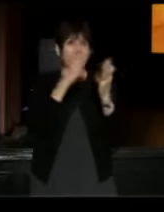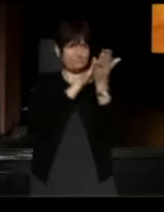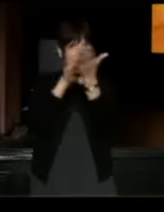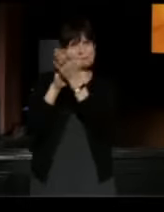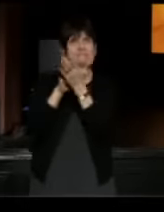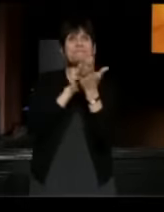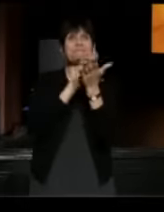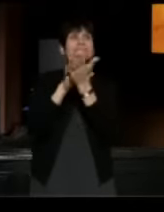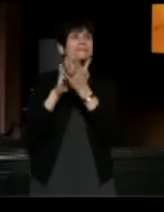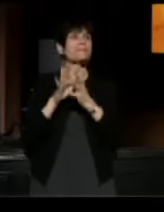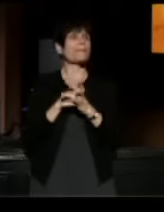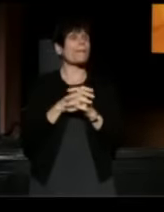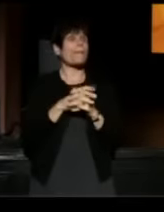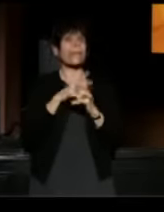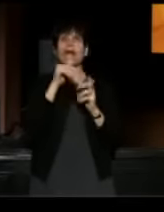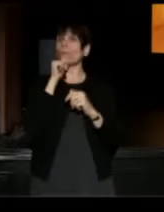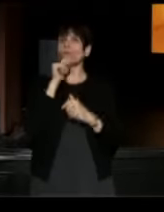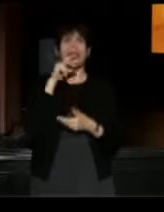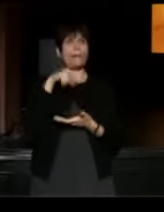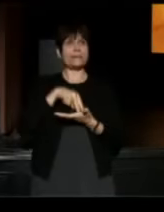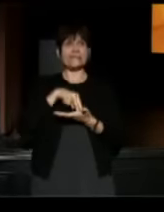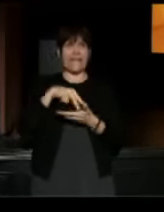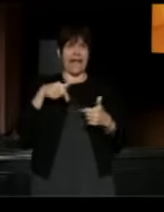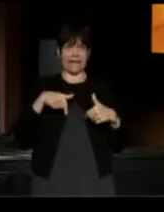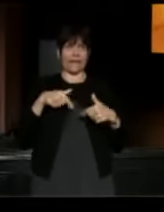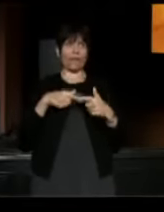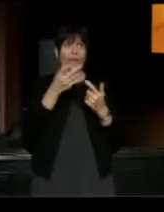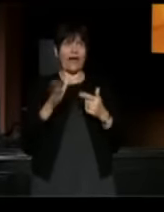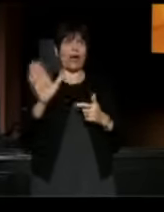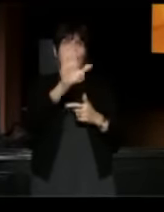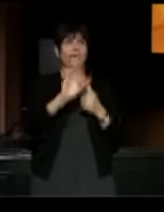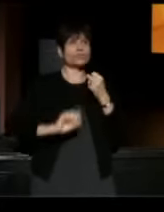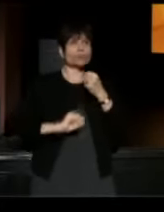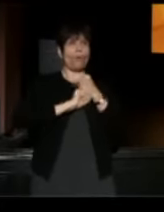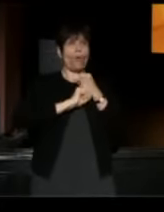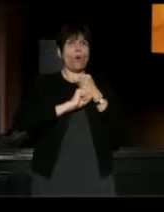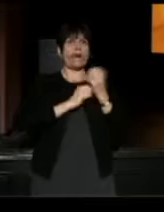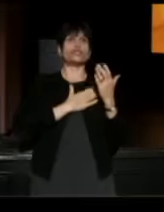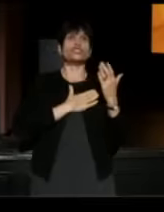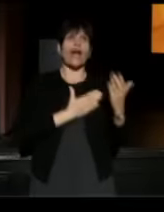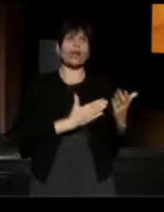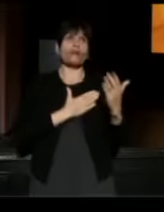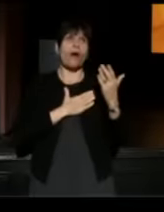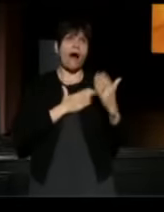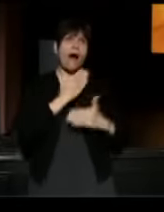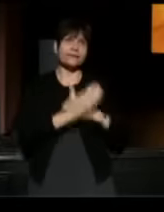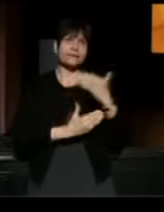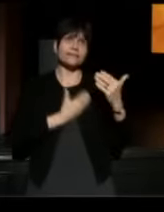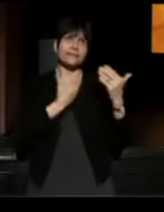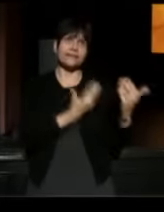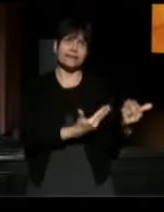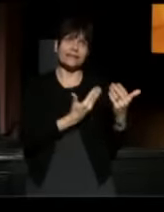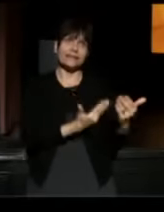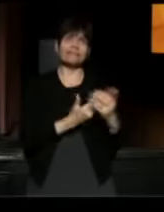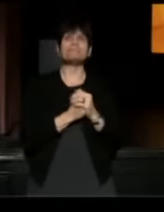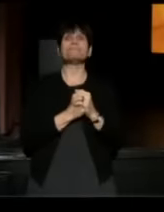I wouldn't be standing here without all of them, their support and their generosity. As we've been going through the archives of past conferences,